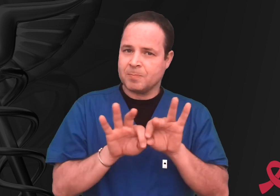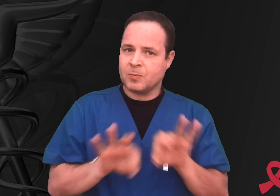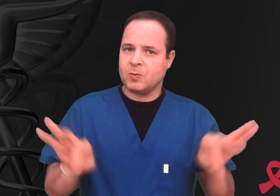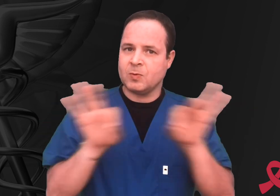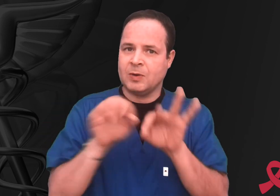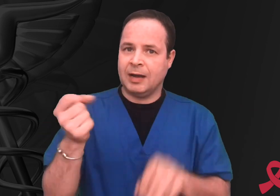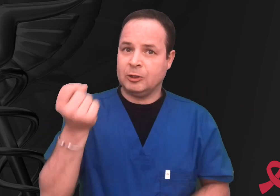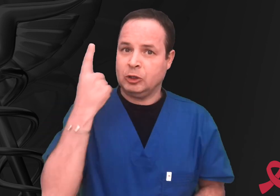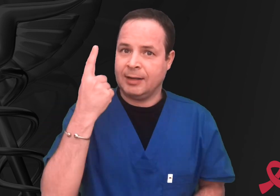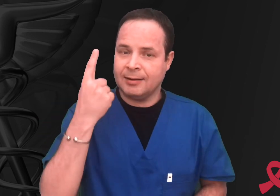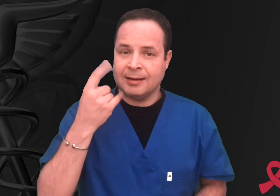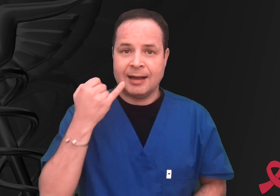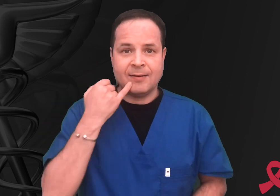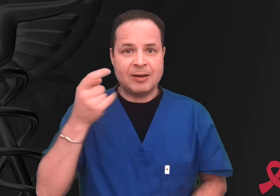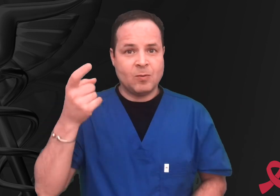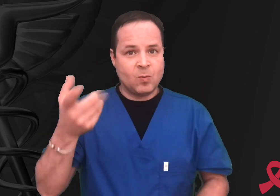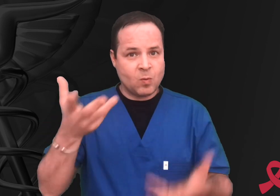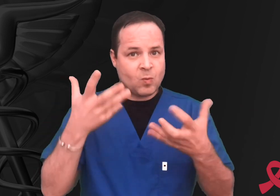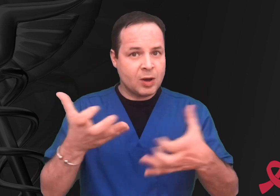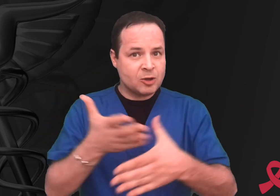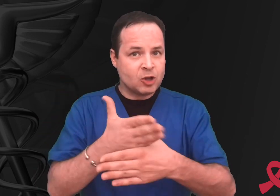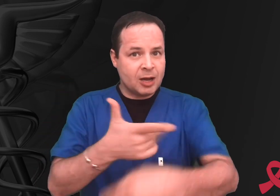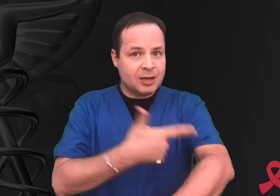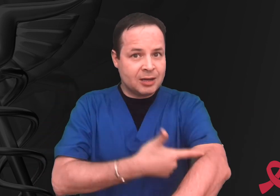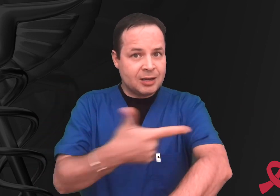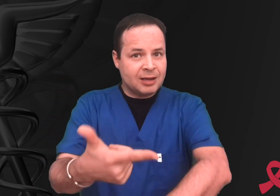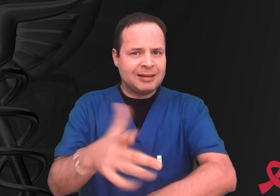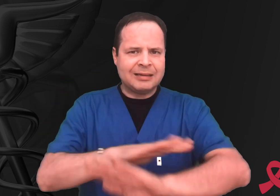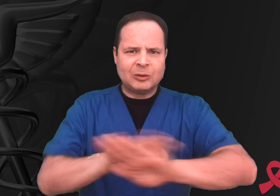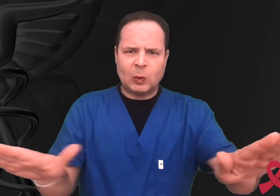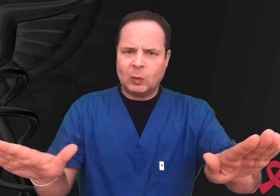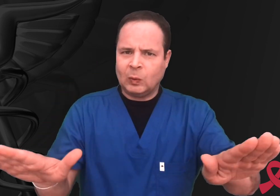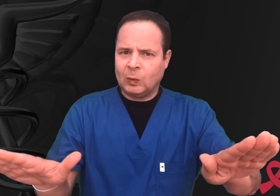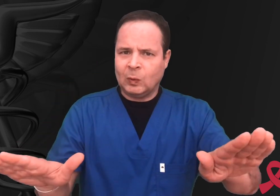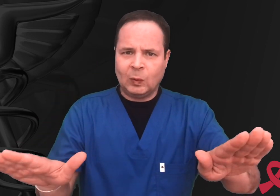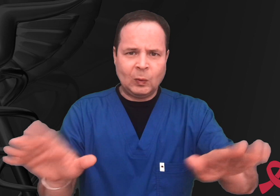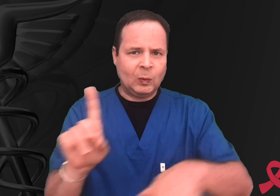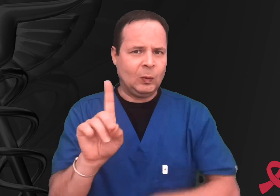It's important to understand that if you are thinking about sharing a needle,